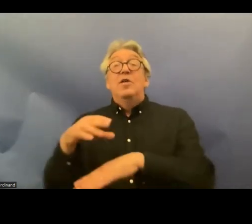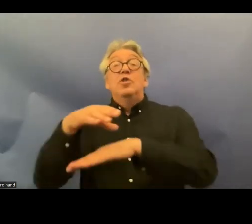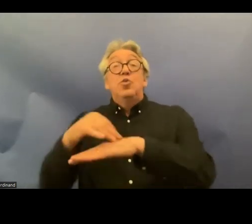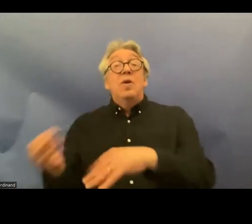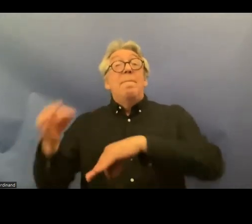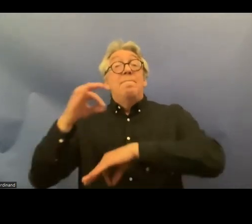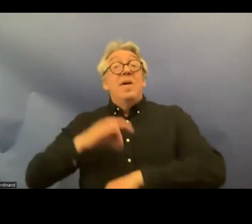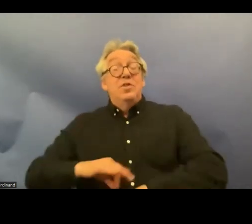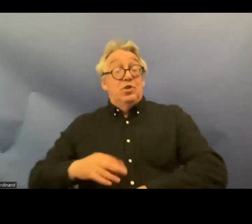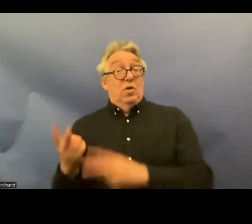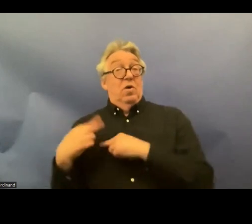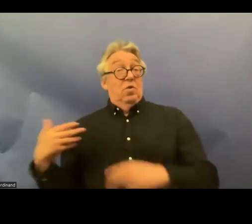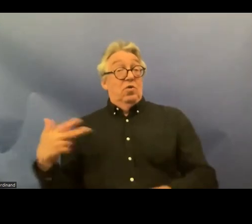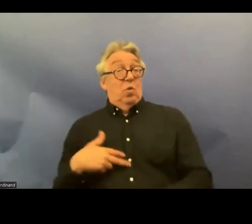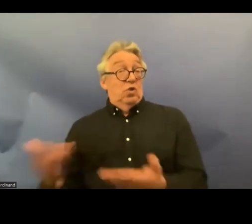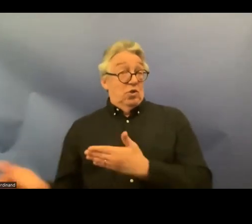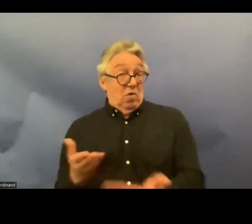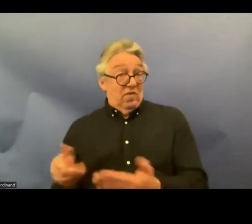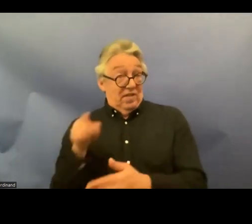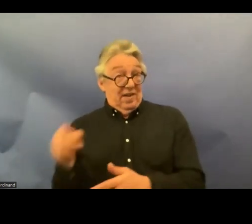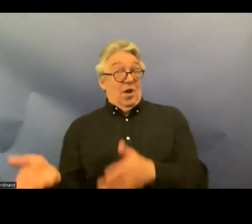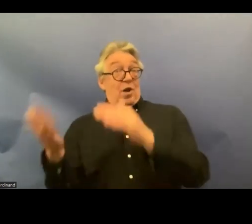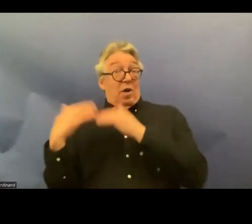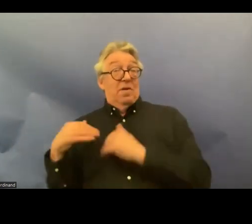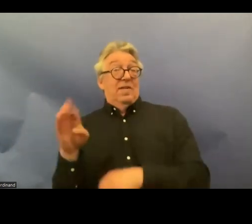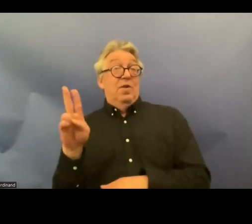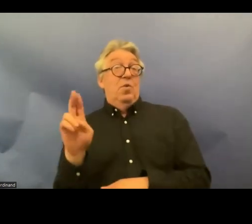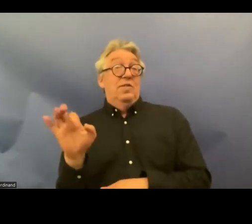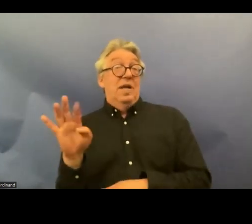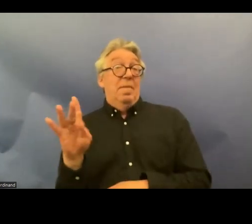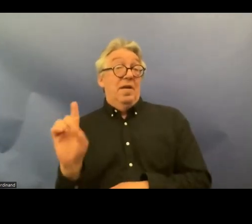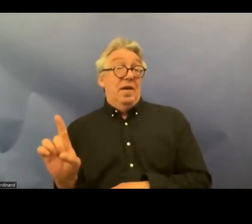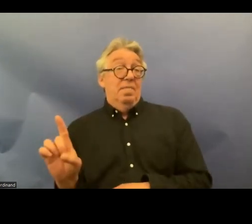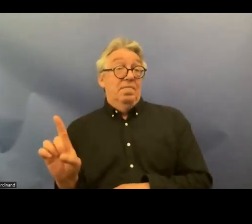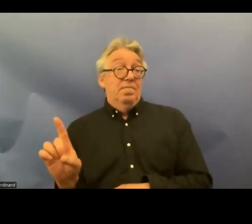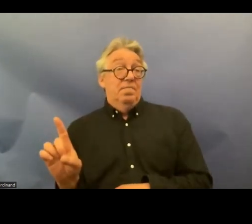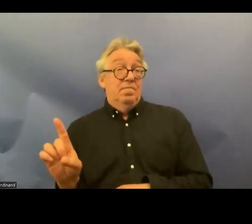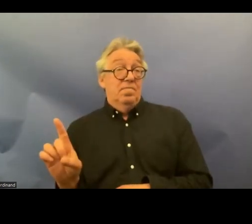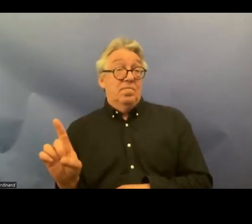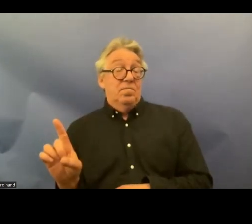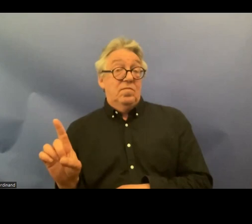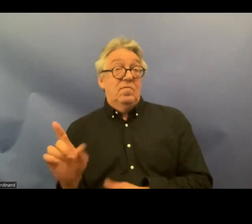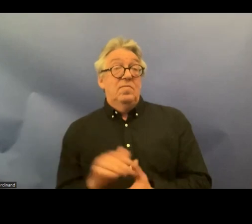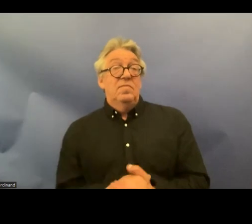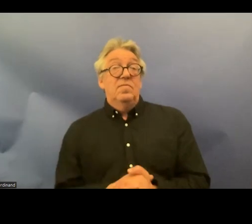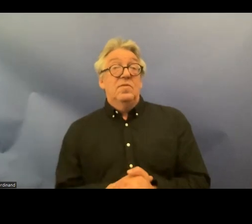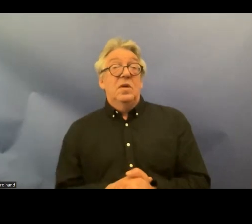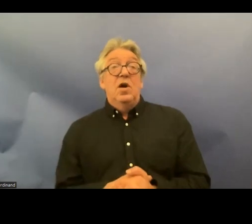and she is responsible for the crpd and the H&R calls on the